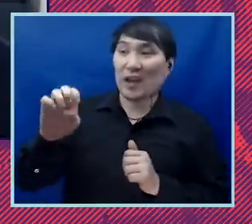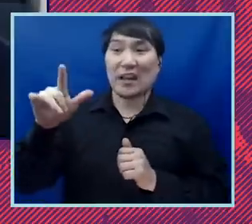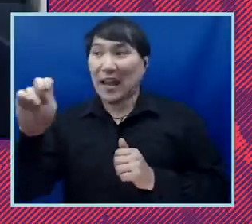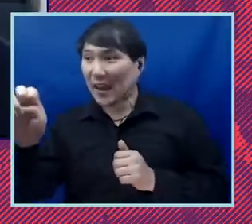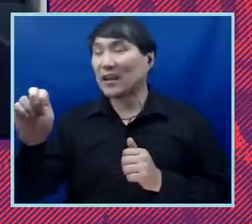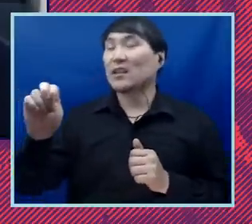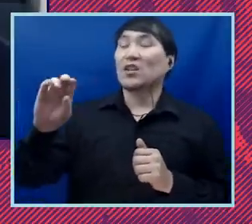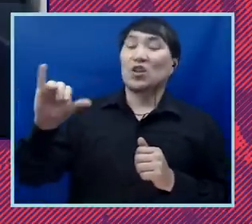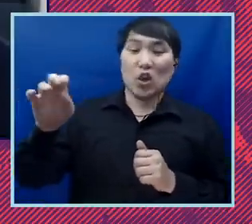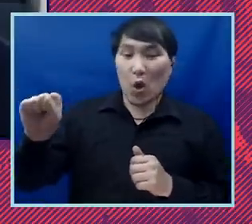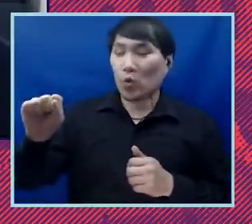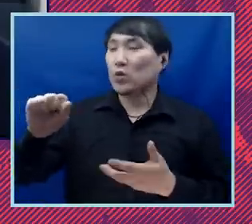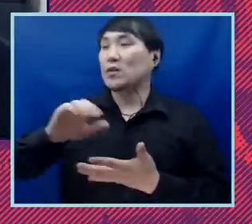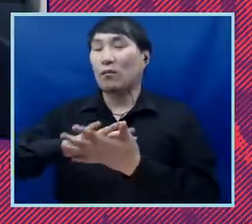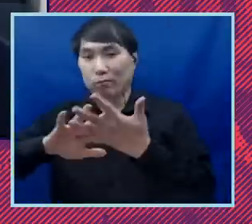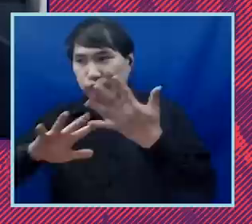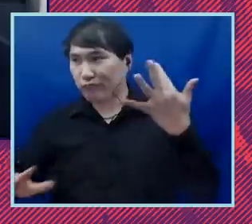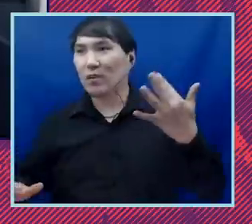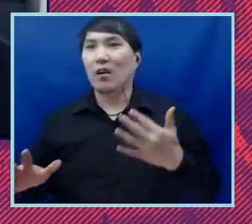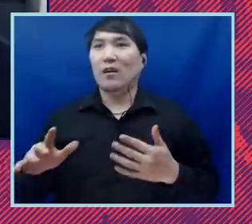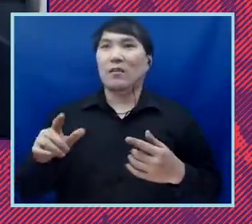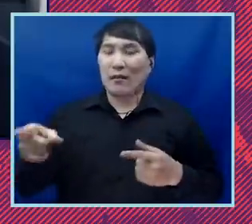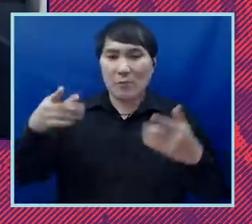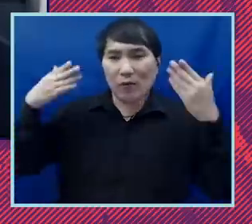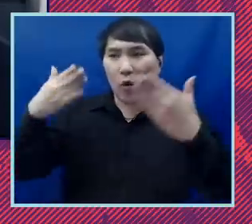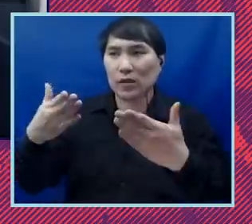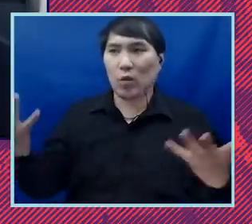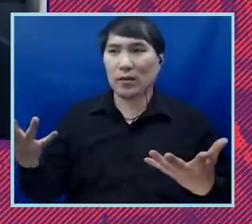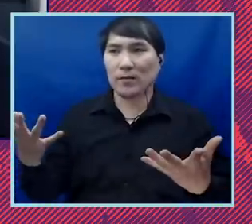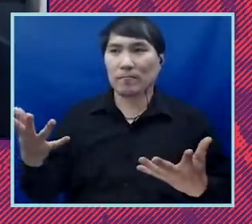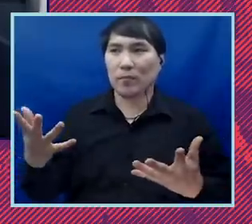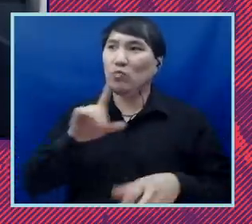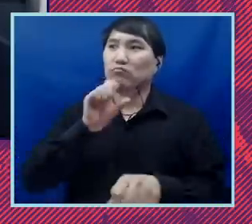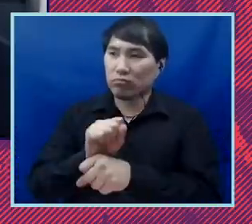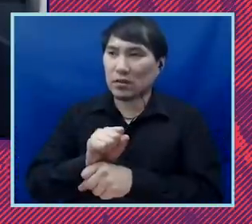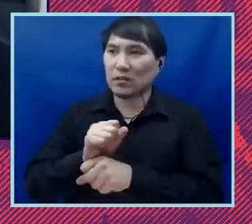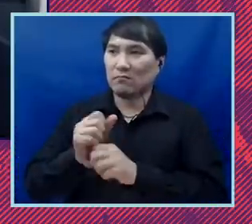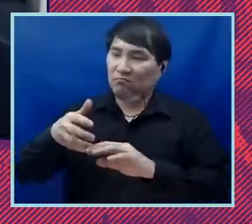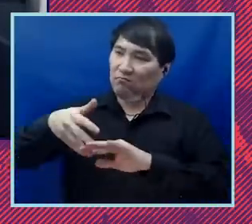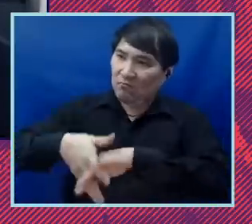Leblon-Chambers really has been to serve as a seedbed of leadership at so many organizations